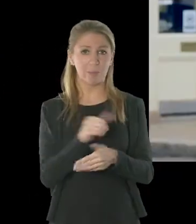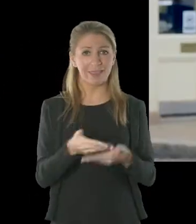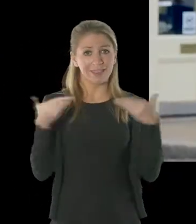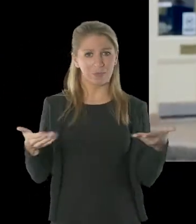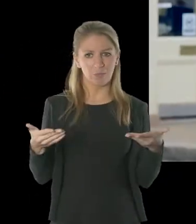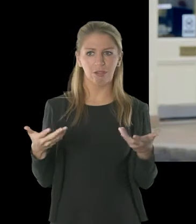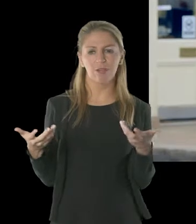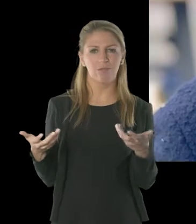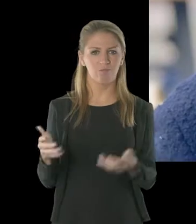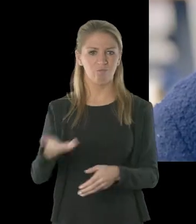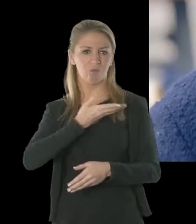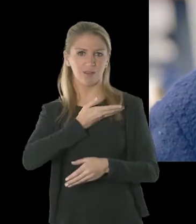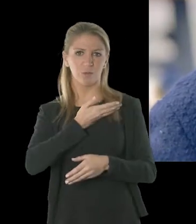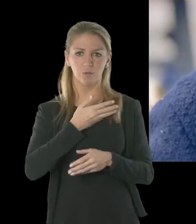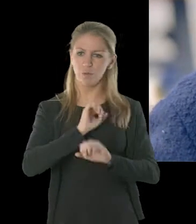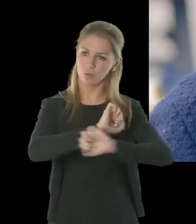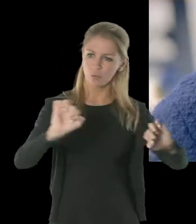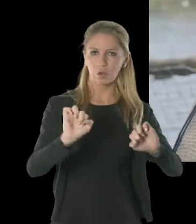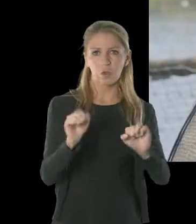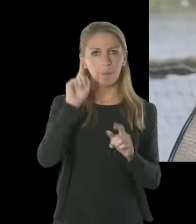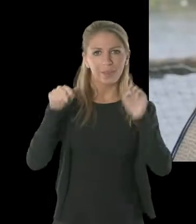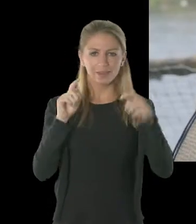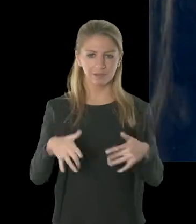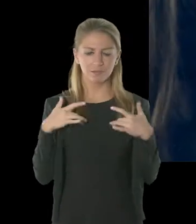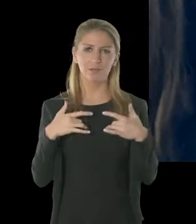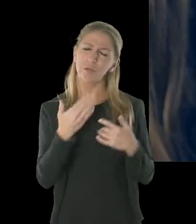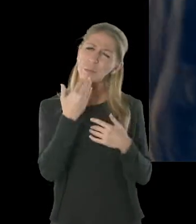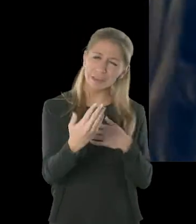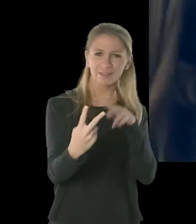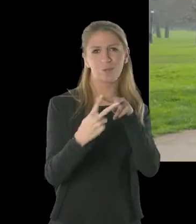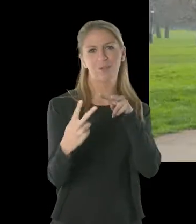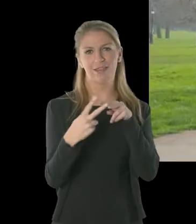So get in touch to let your voice be heard.